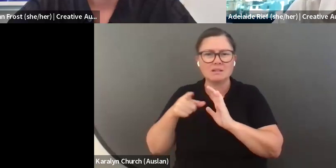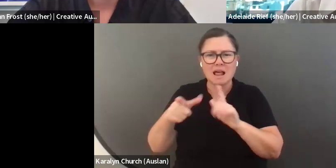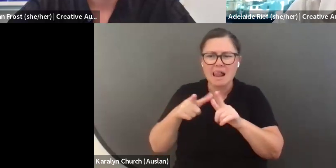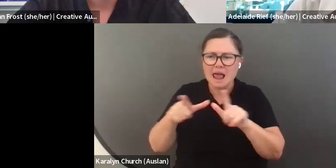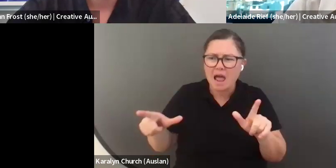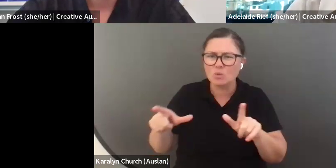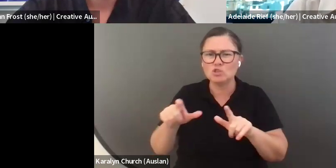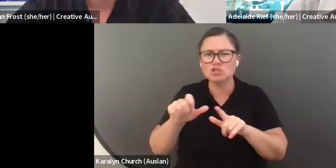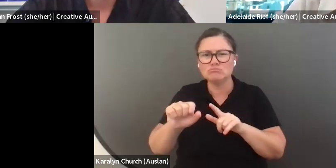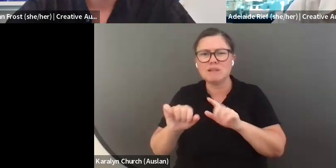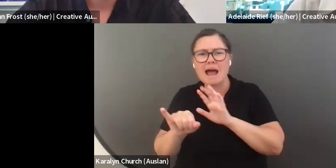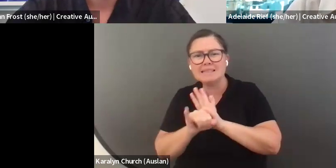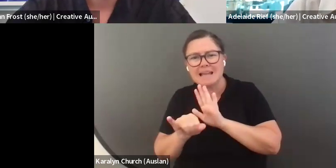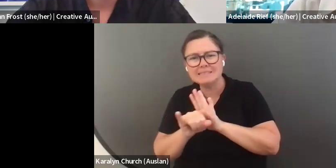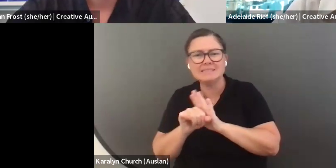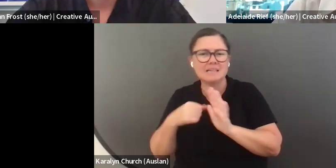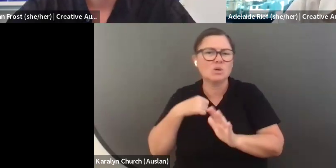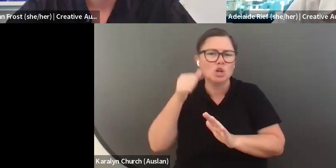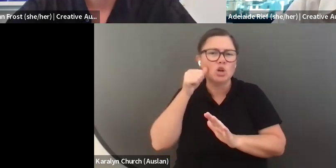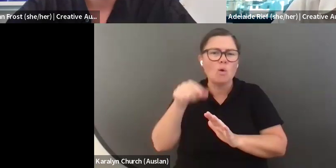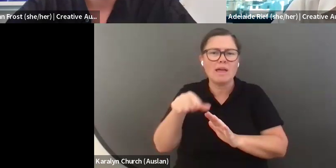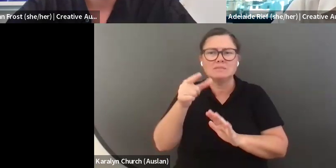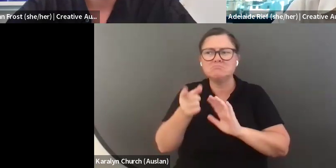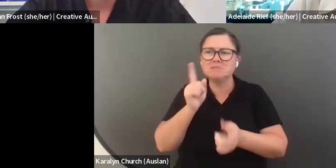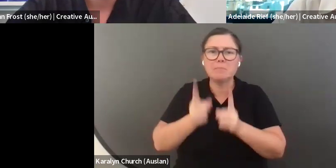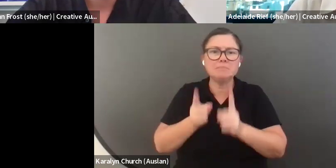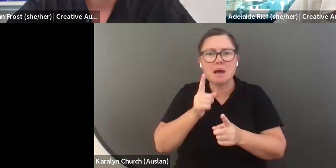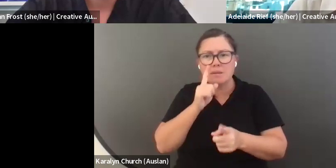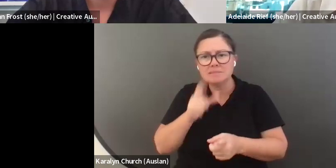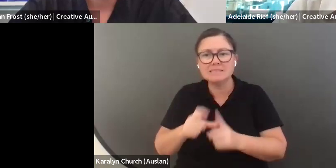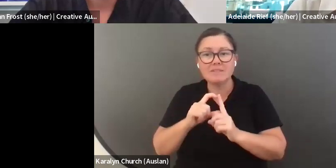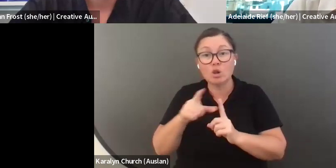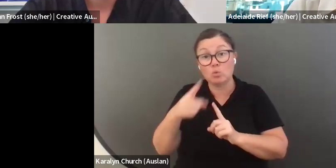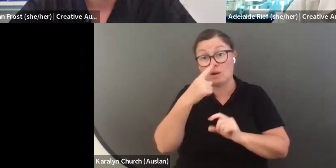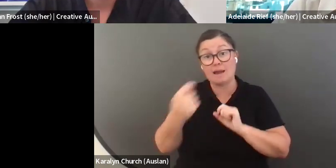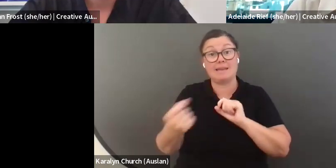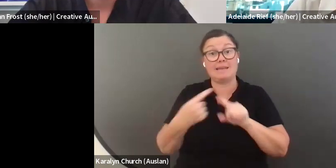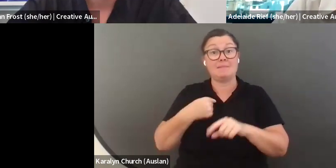If you are not sure about those definitions, and we understand that language about identity